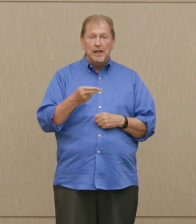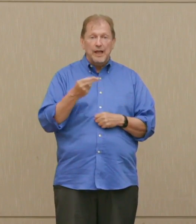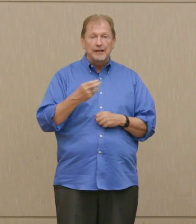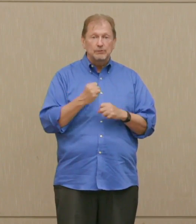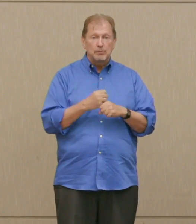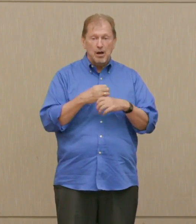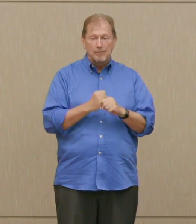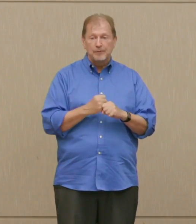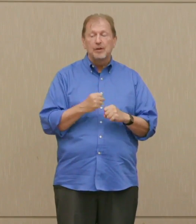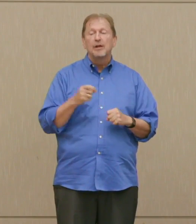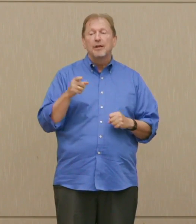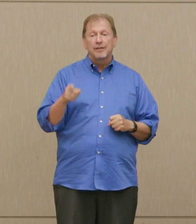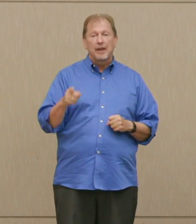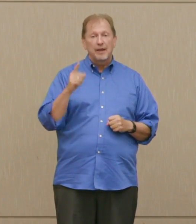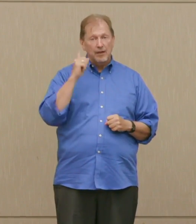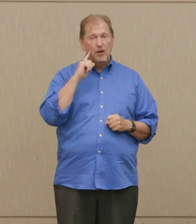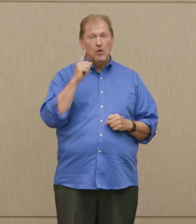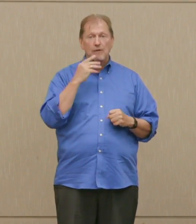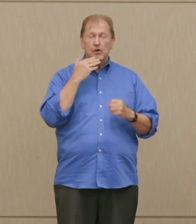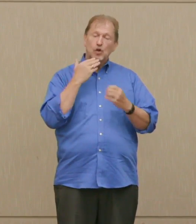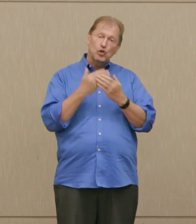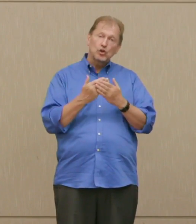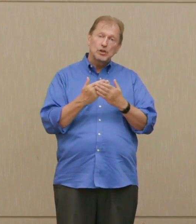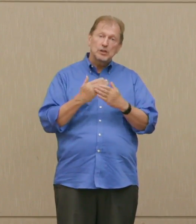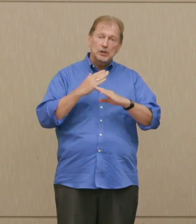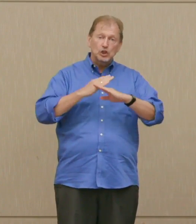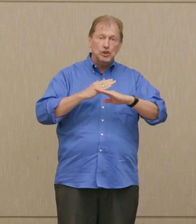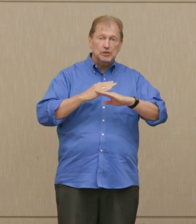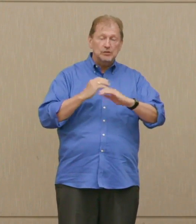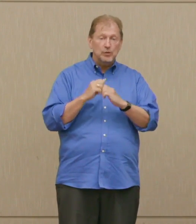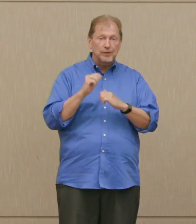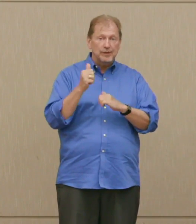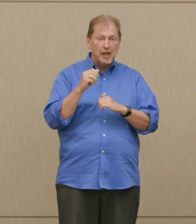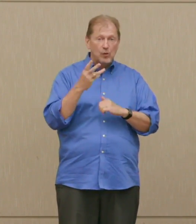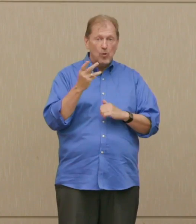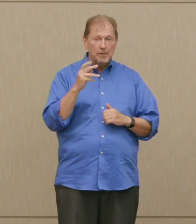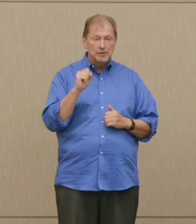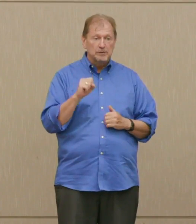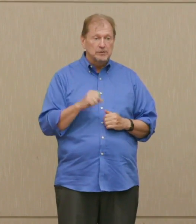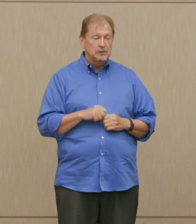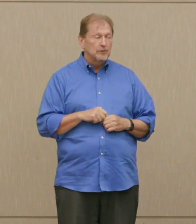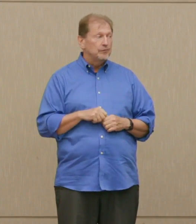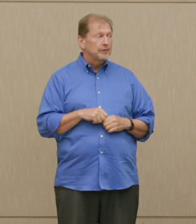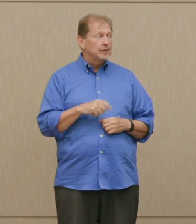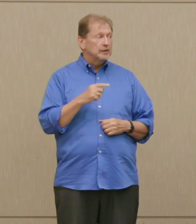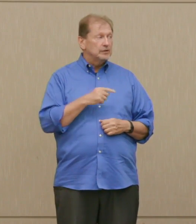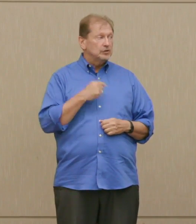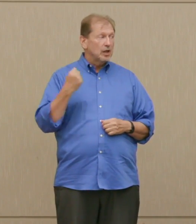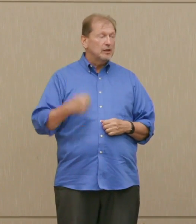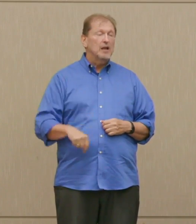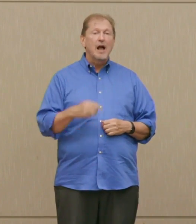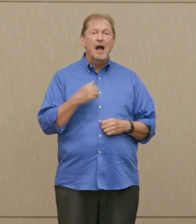deterrents with their 10 weapons. Dr. Ellsberg: China has had no more than the ones it has now, 300.